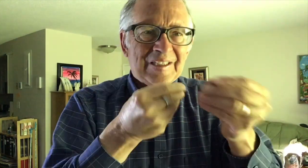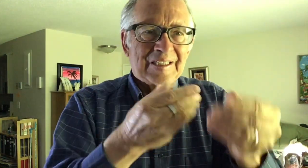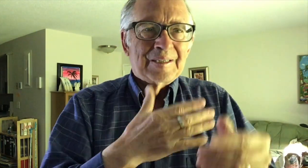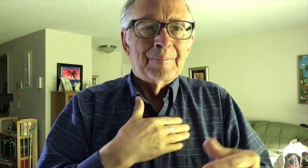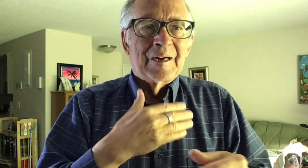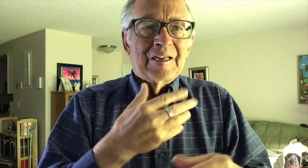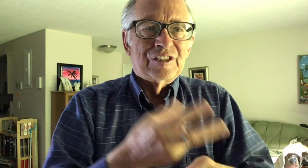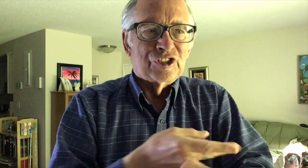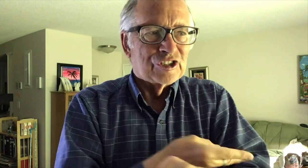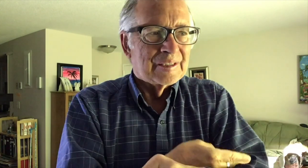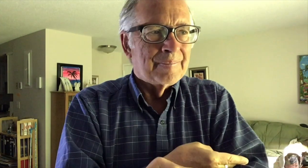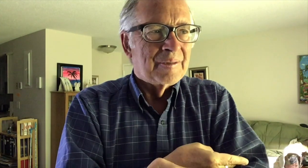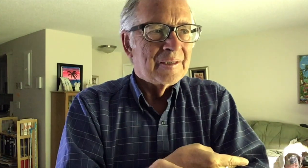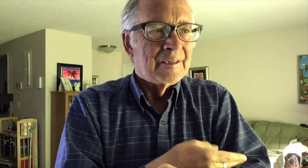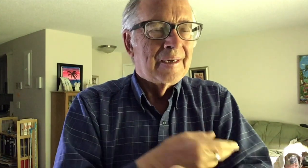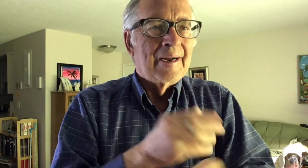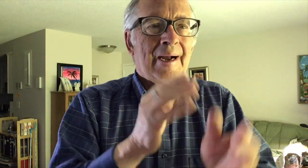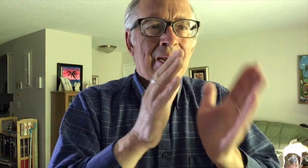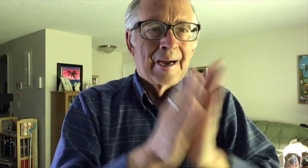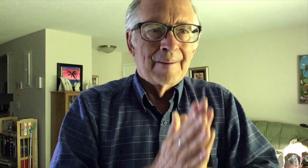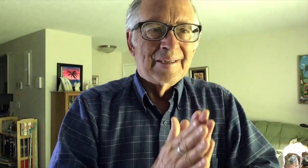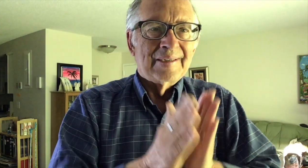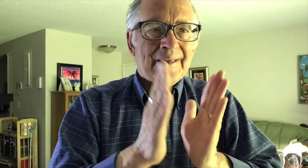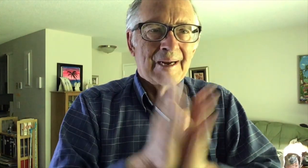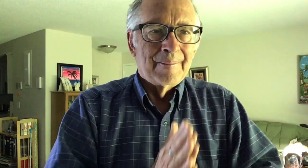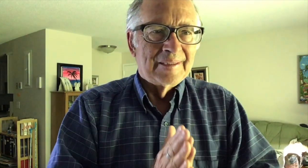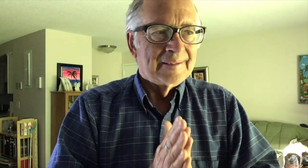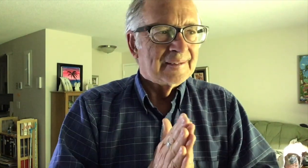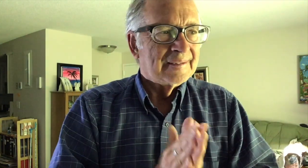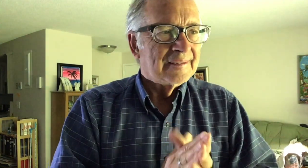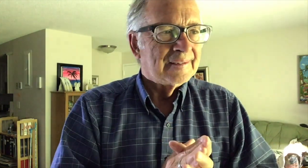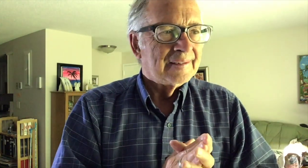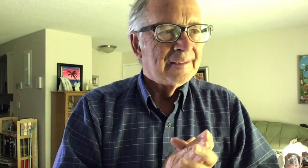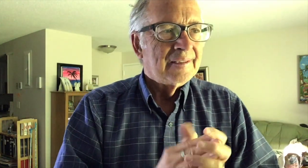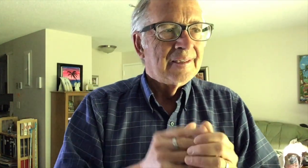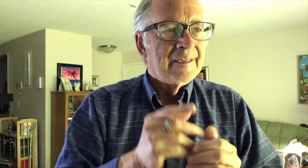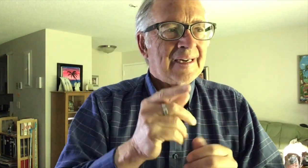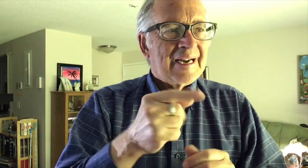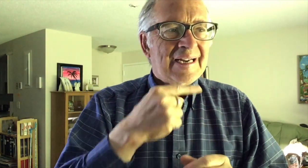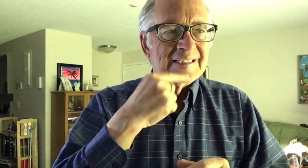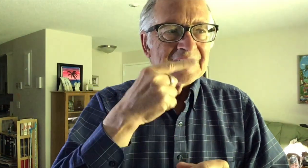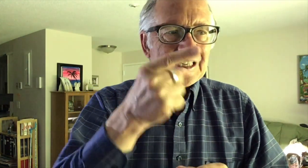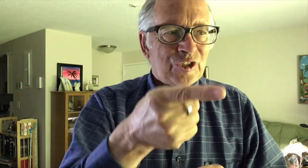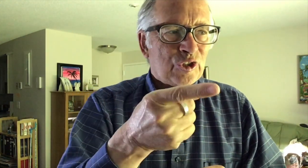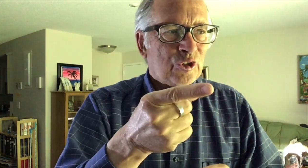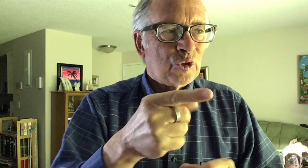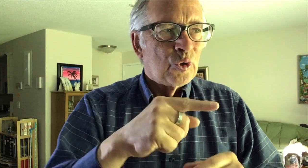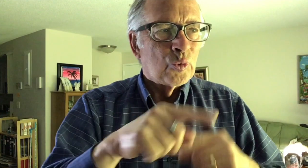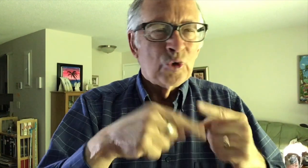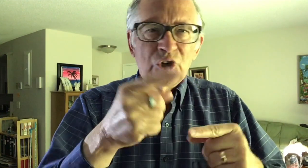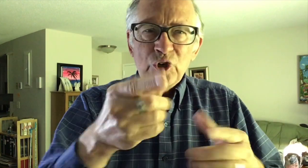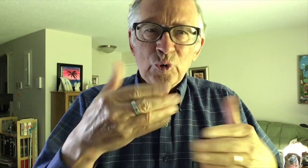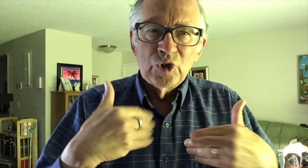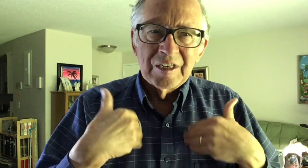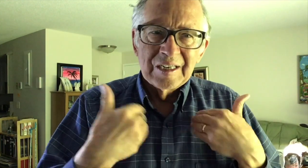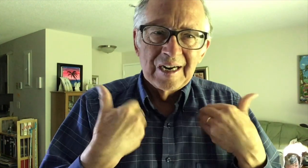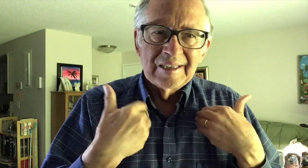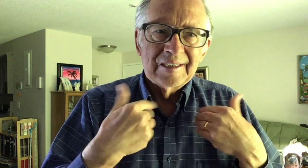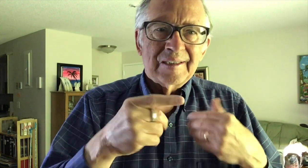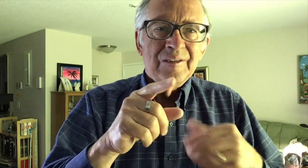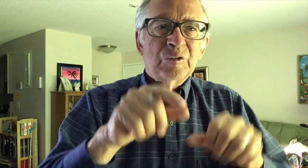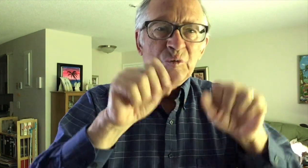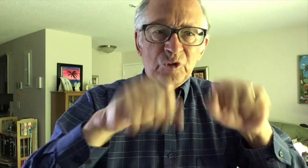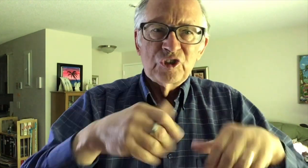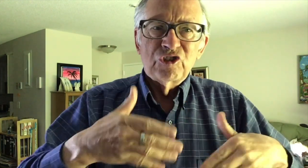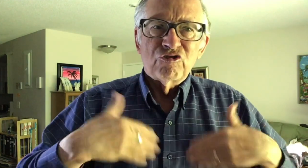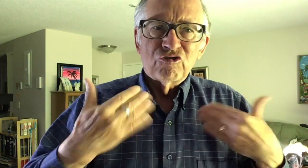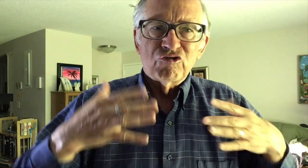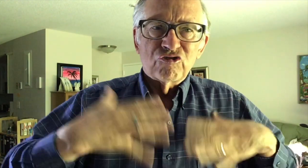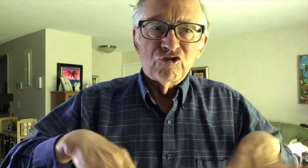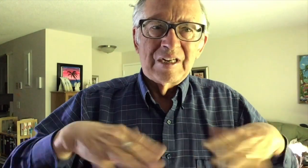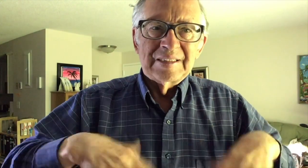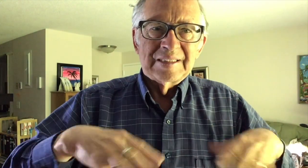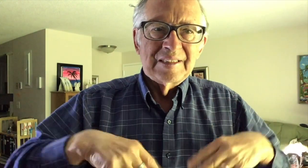Jesus said to him, "Feed my sheep. Amen, amen, I say to you, when you were younger,